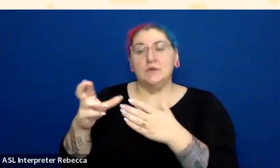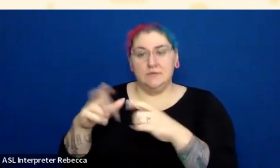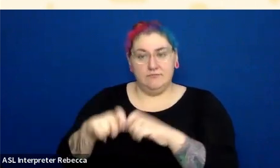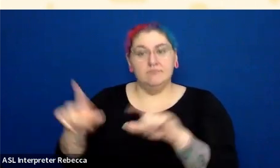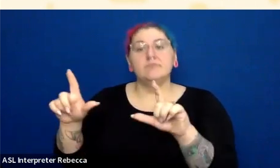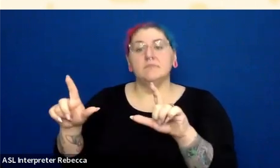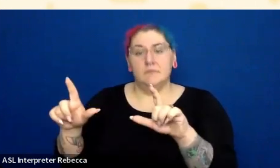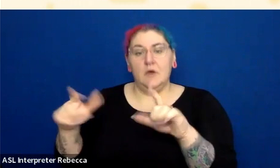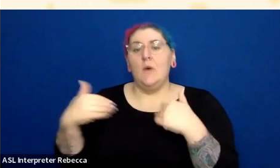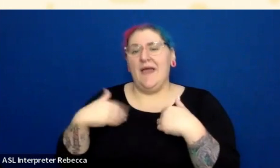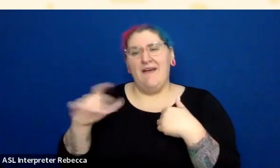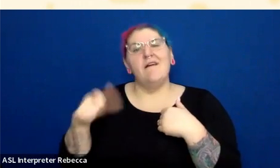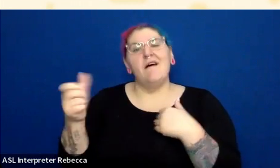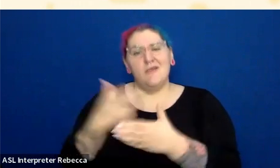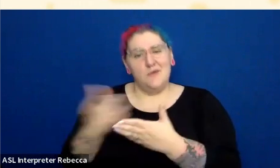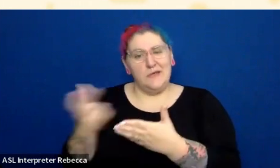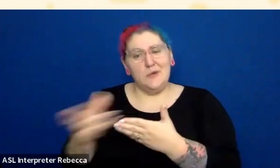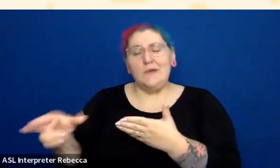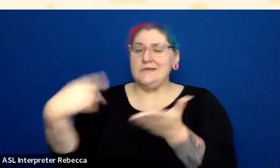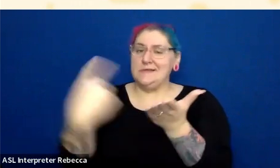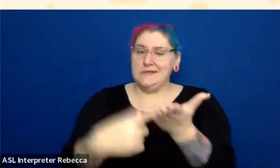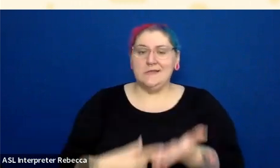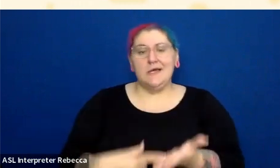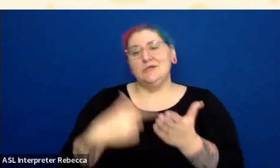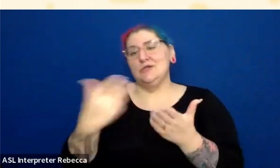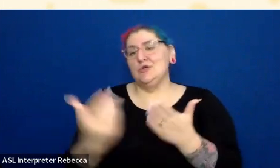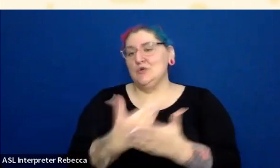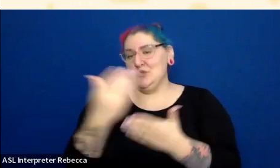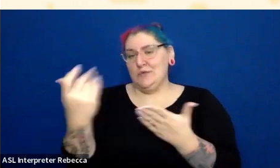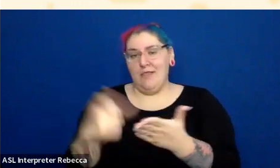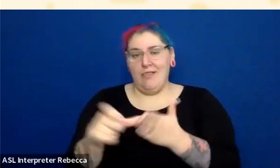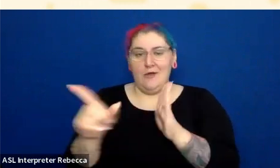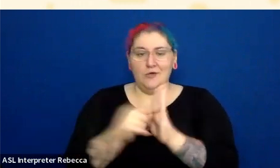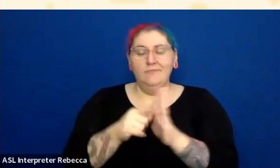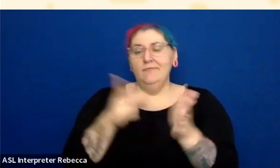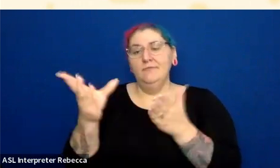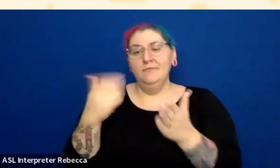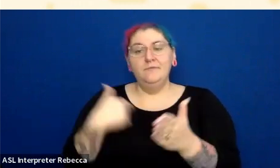newsletter, and info about the services we offer. So with that, I'm going to stop my share